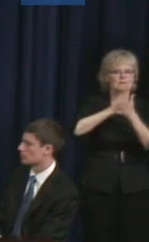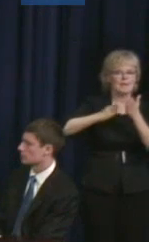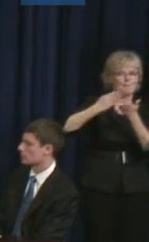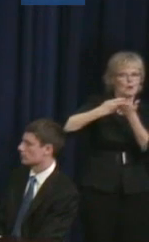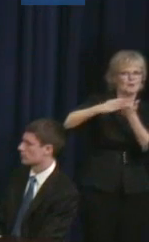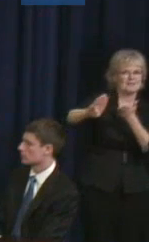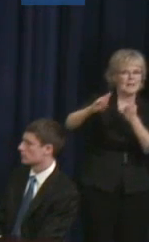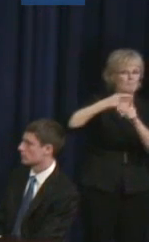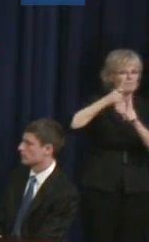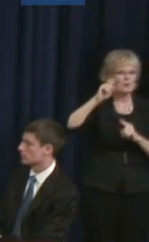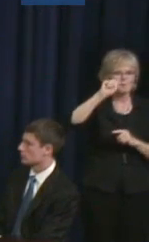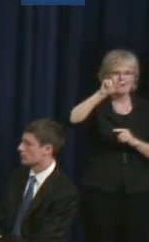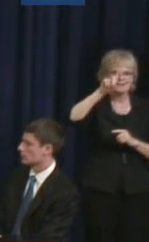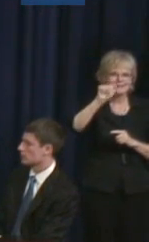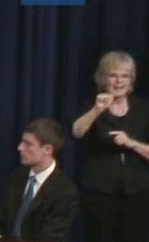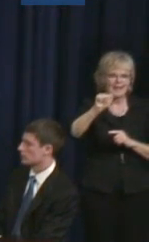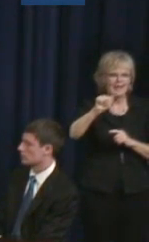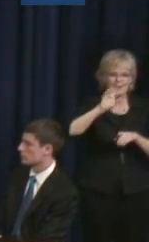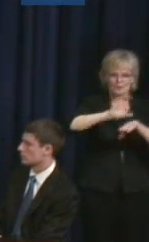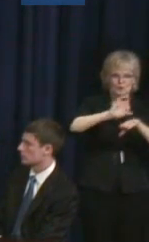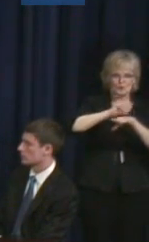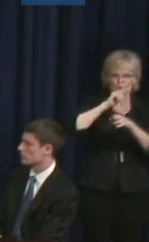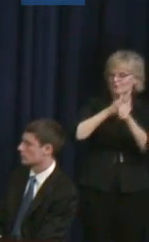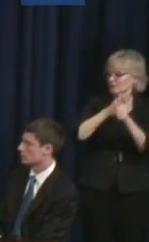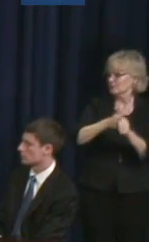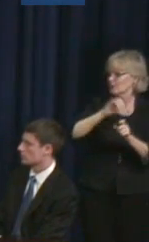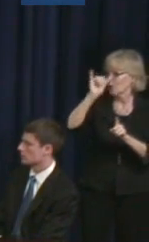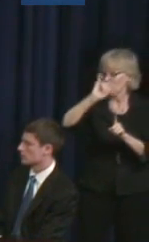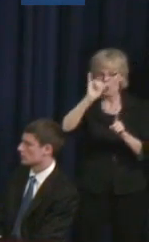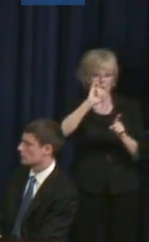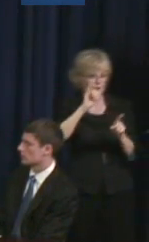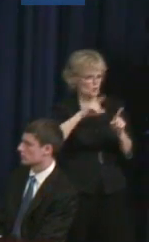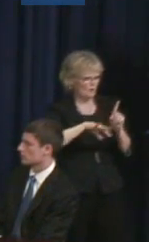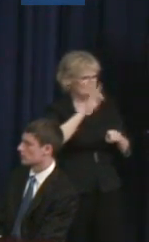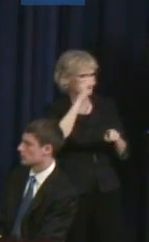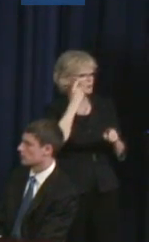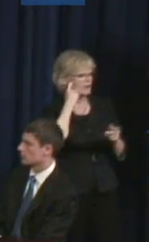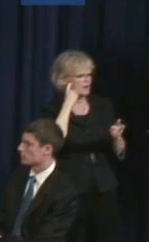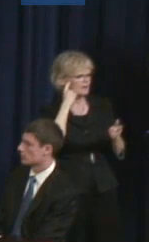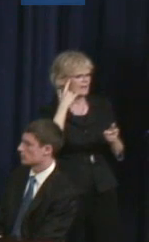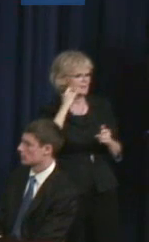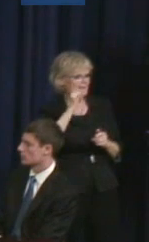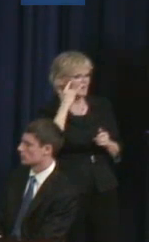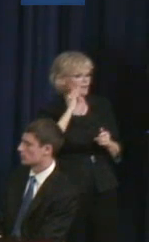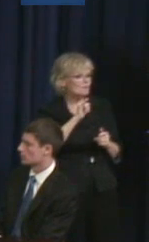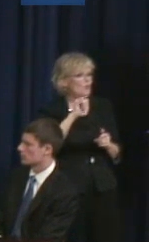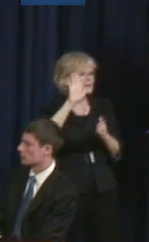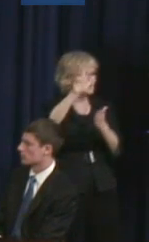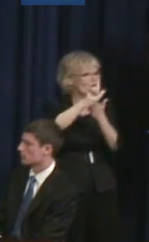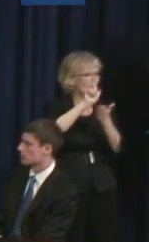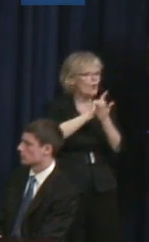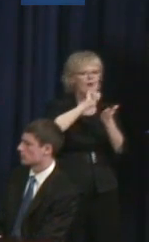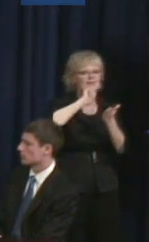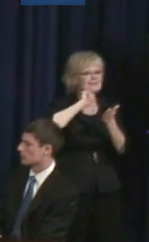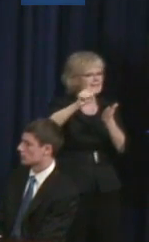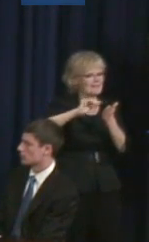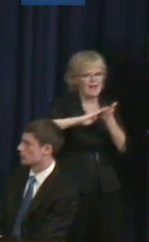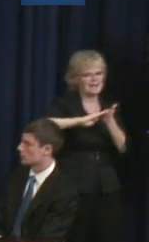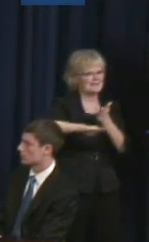Judith Heumann: Not in every state. Dilshad Ali: Not in every state. Judith Heumann: I've also found out that California -- Dilshad Ali: (affirmative) Judith Heumann: -- has a law which doesn't exempt. Dilshad Ali: Maybe I'll move to California. Judith Heumann: Yeah.